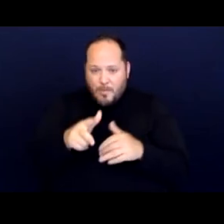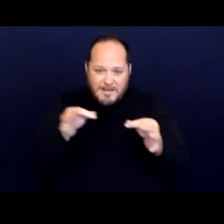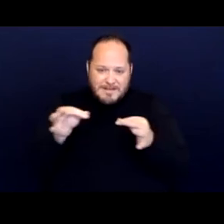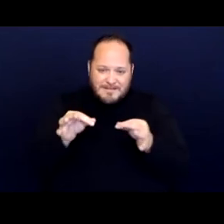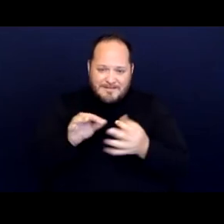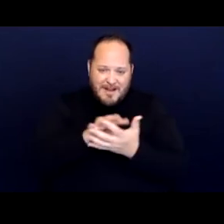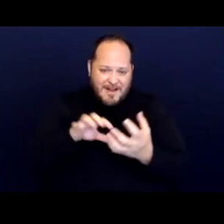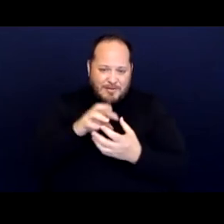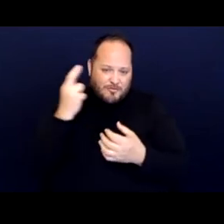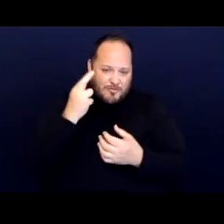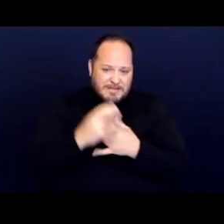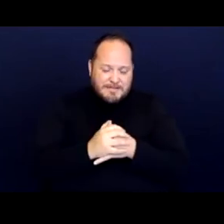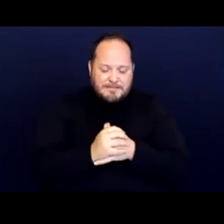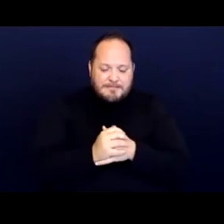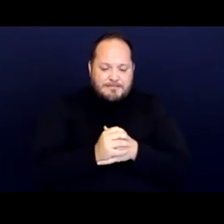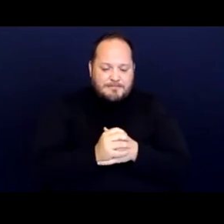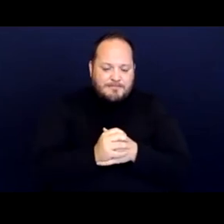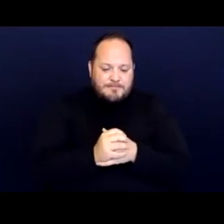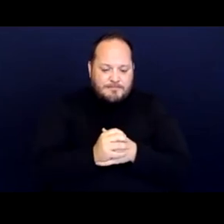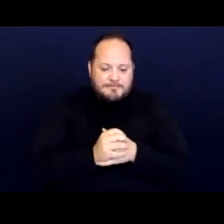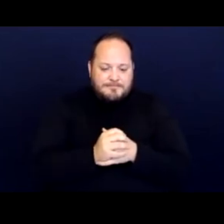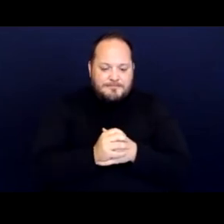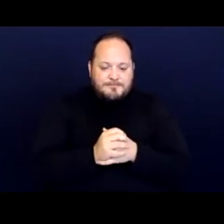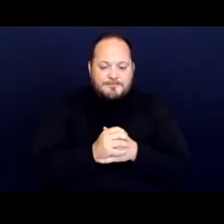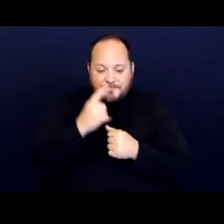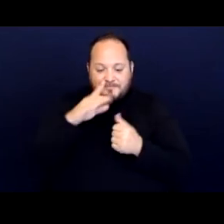And so this, can we go to the next slide?